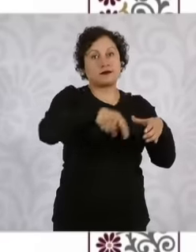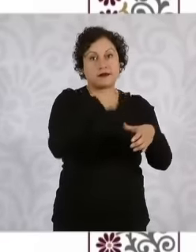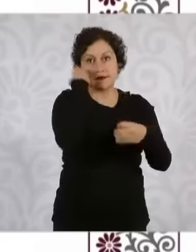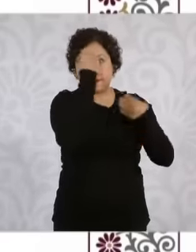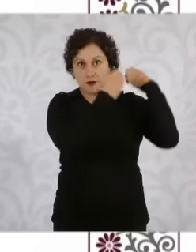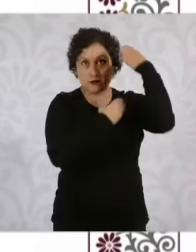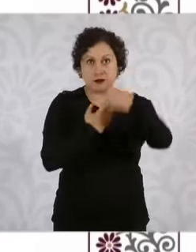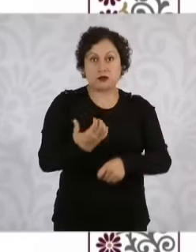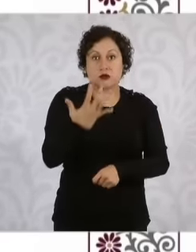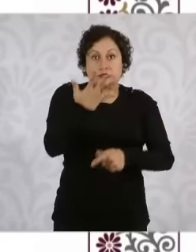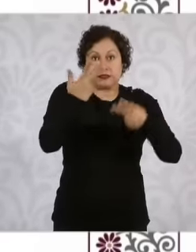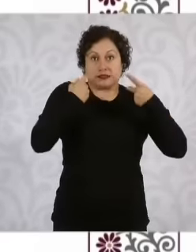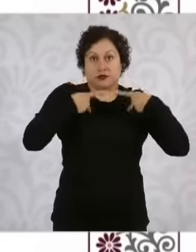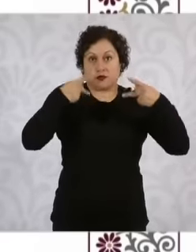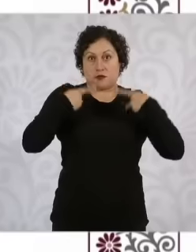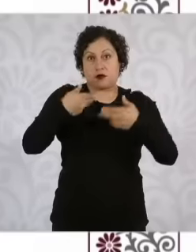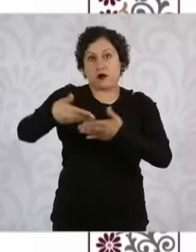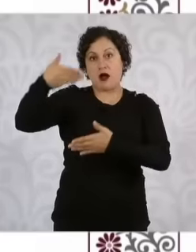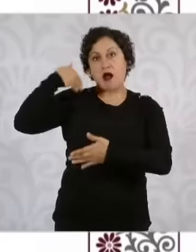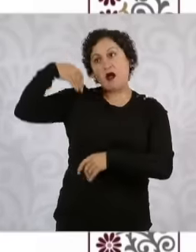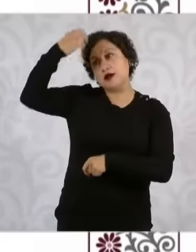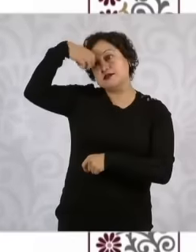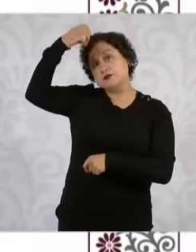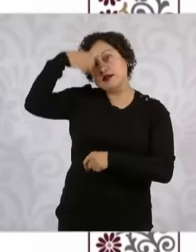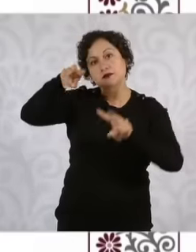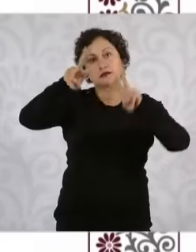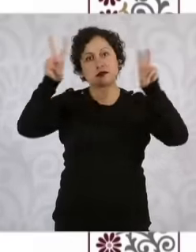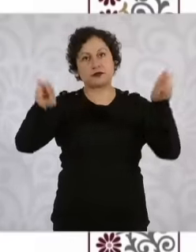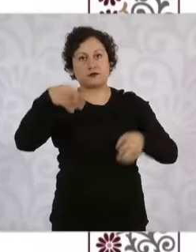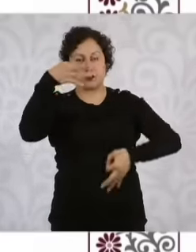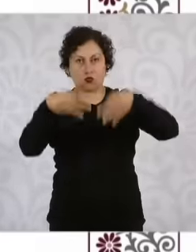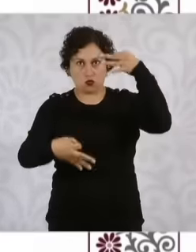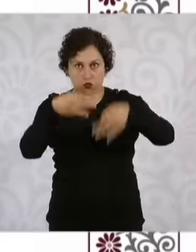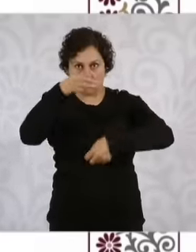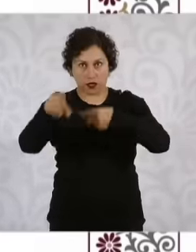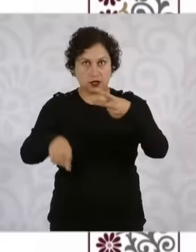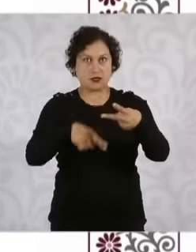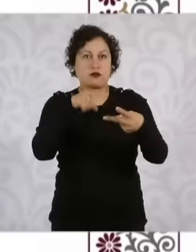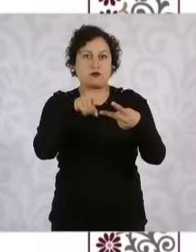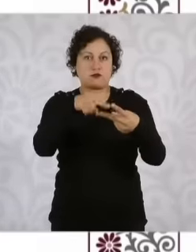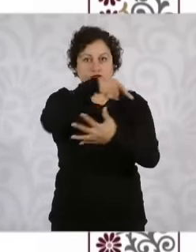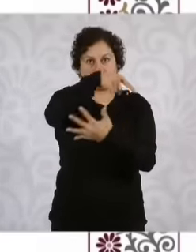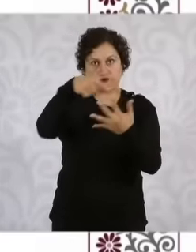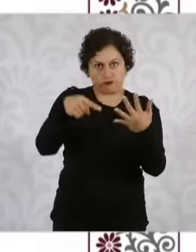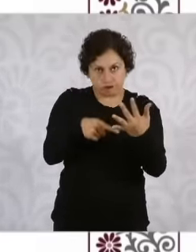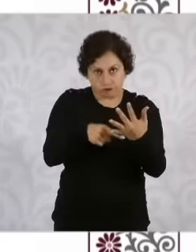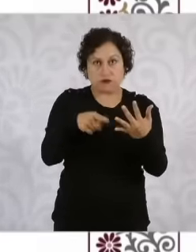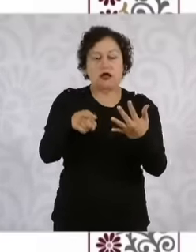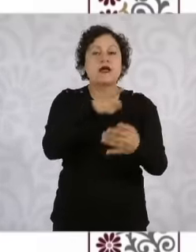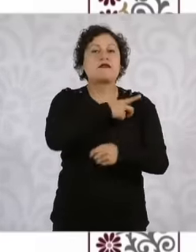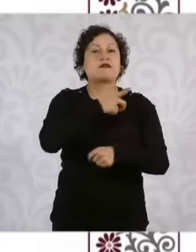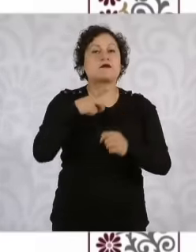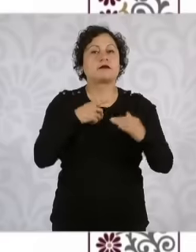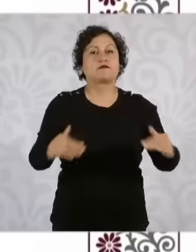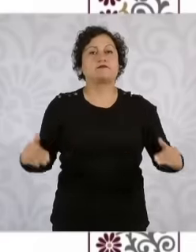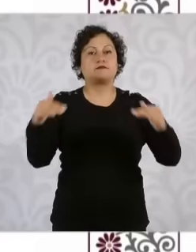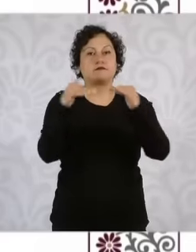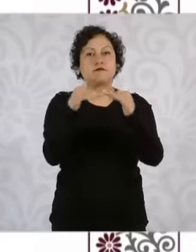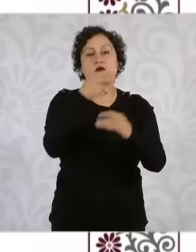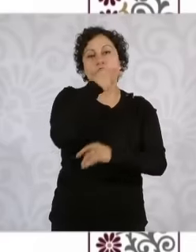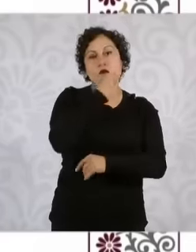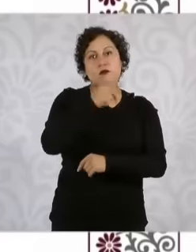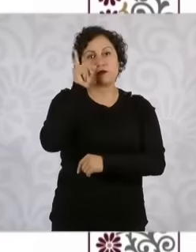recognized prestige in legal activity, observing gender parity. The committees